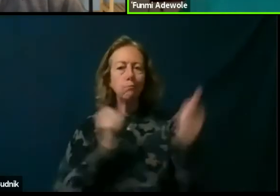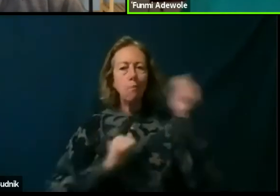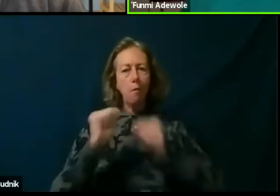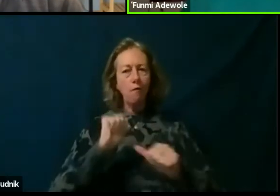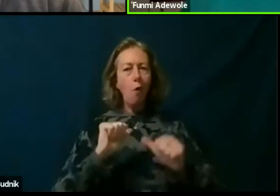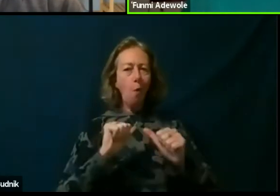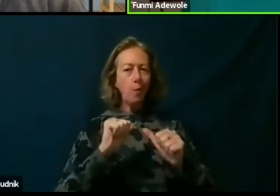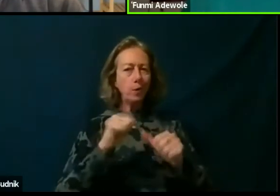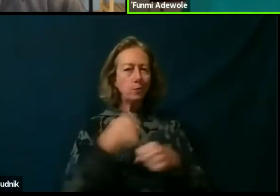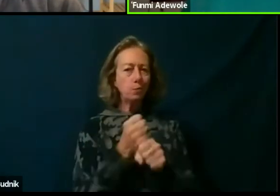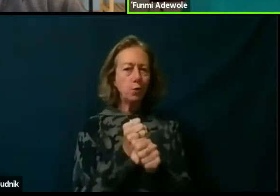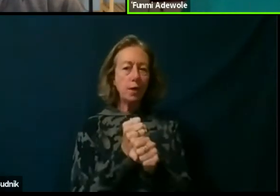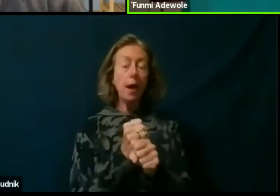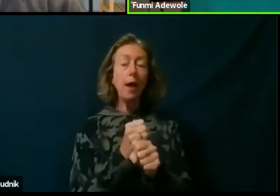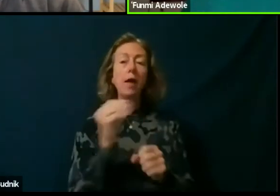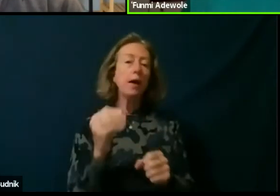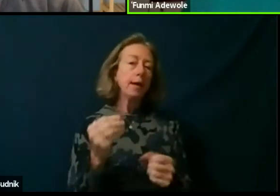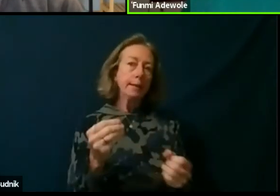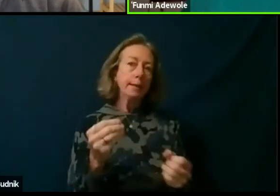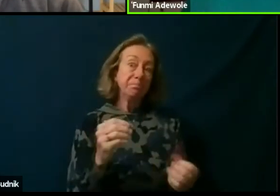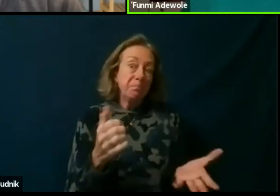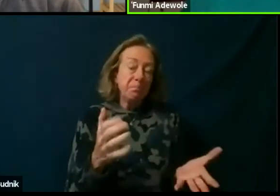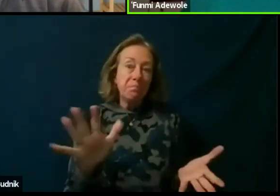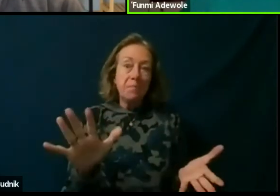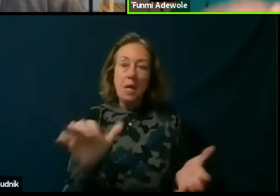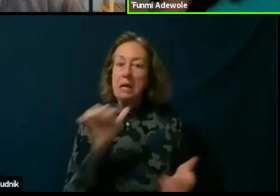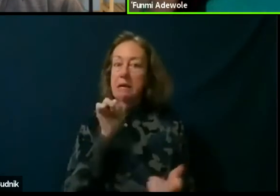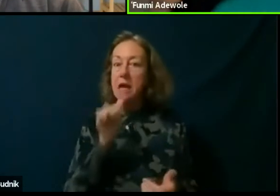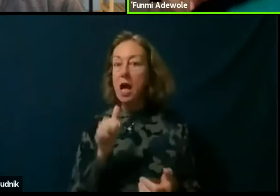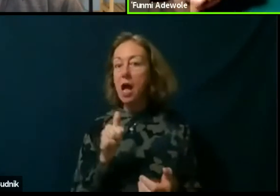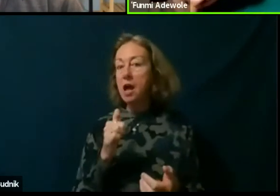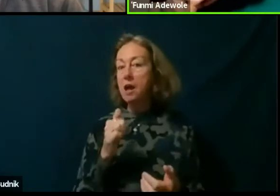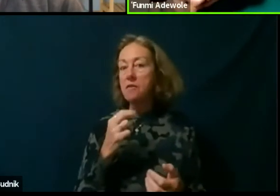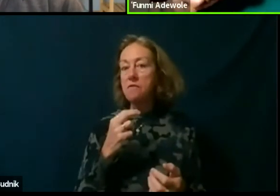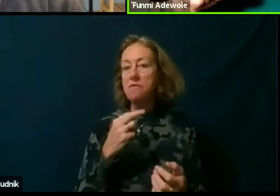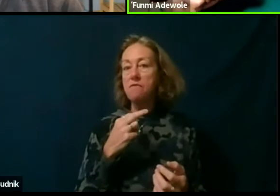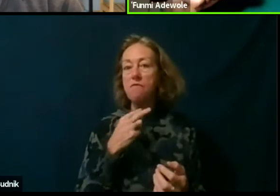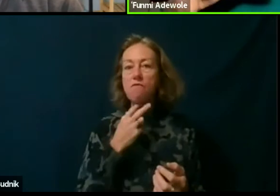And then, nonverbal, how the different practices